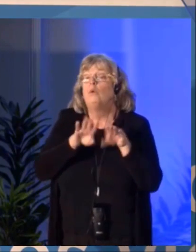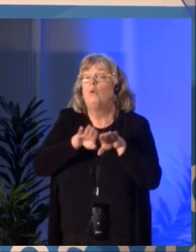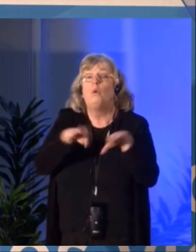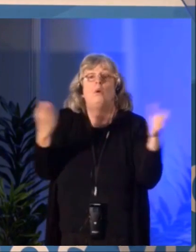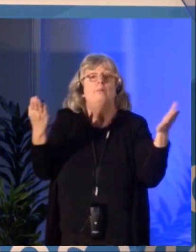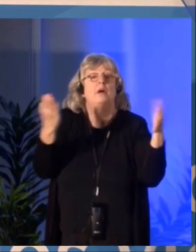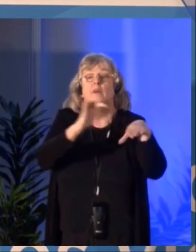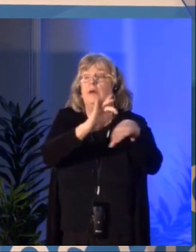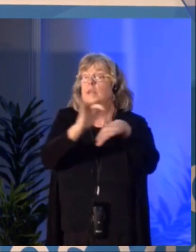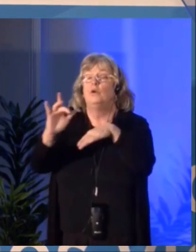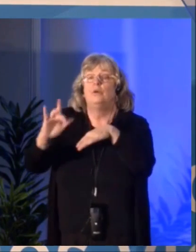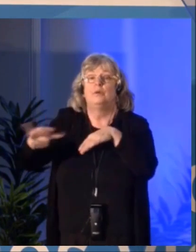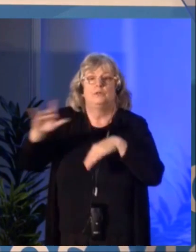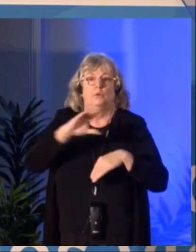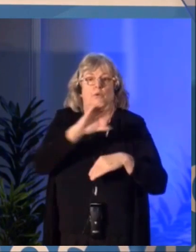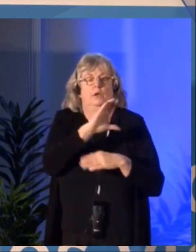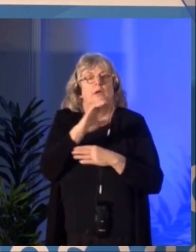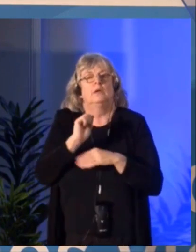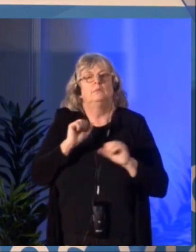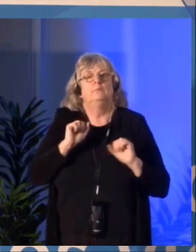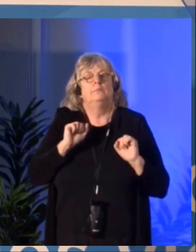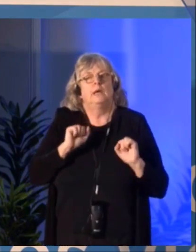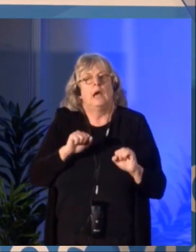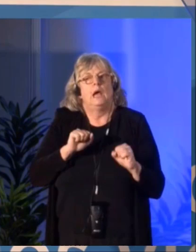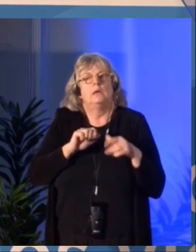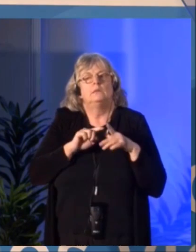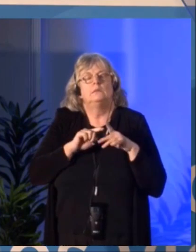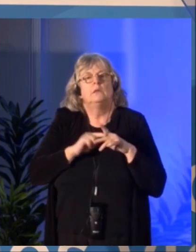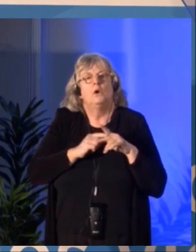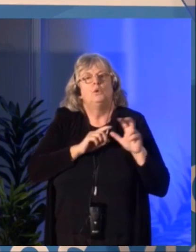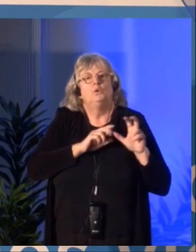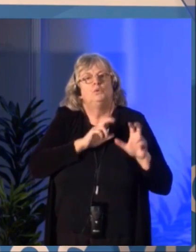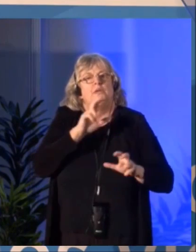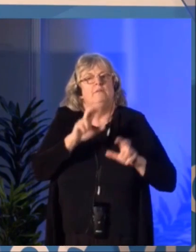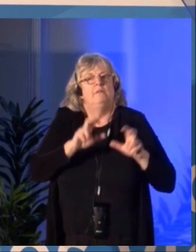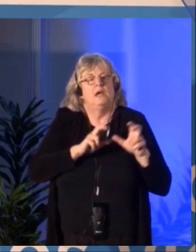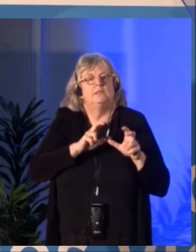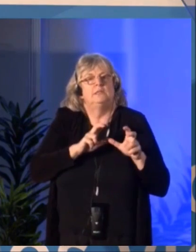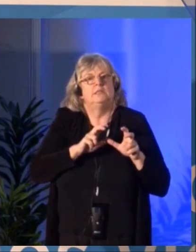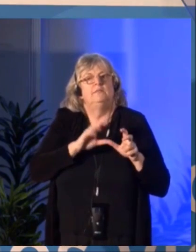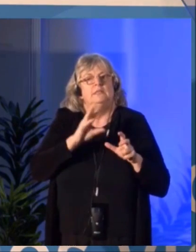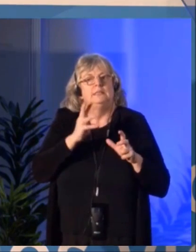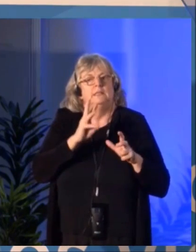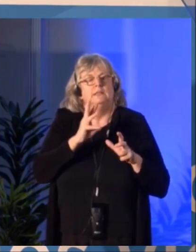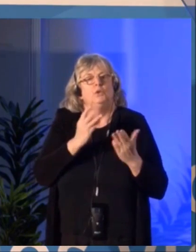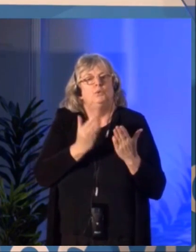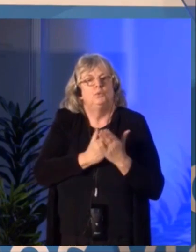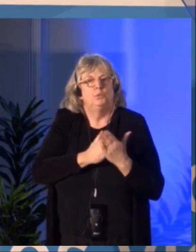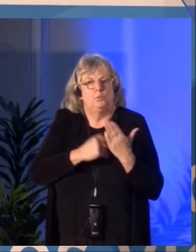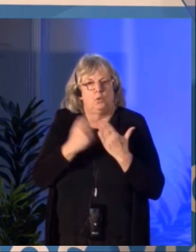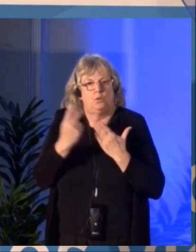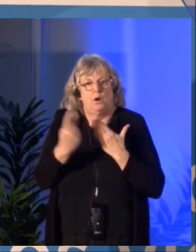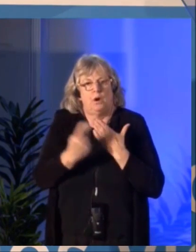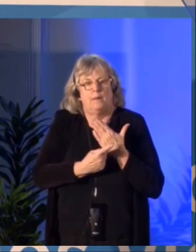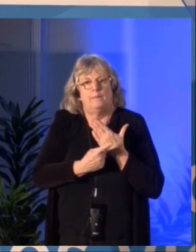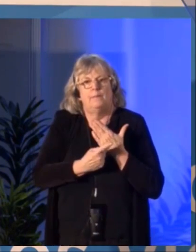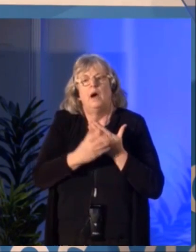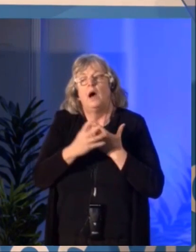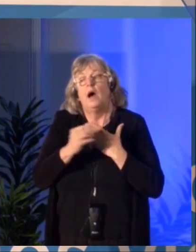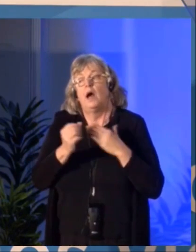okay, that would only fund arts projects that were exceptional in nature both for their creators and the public.